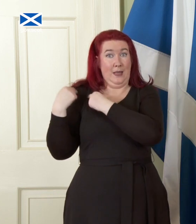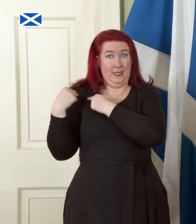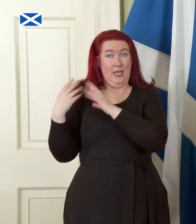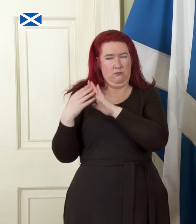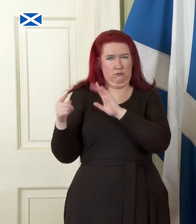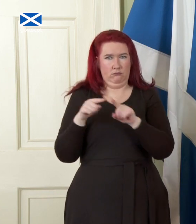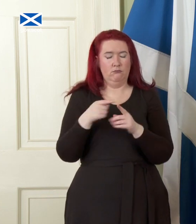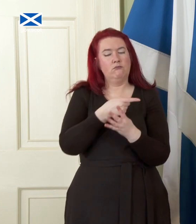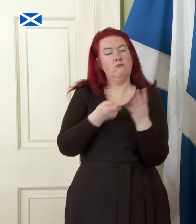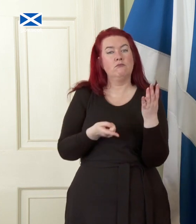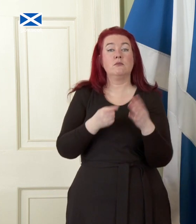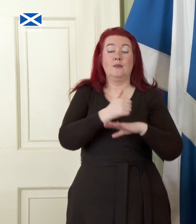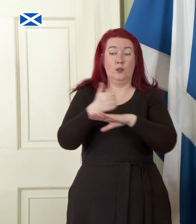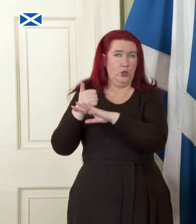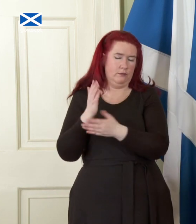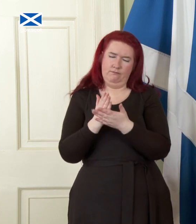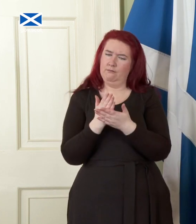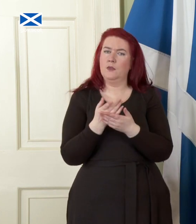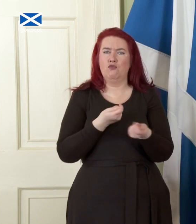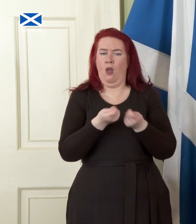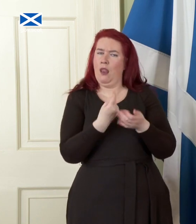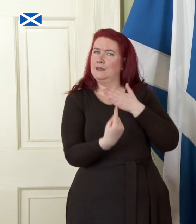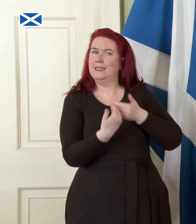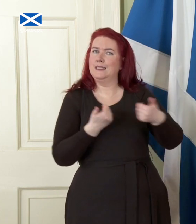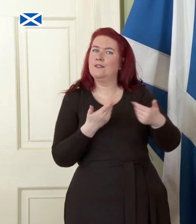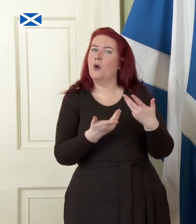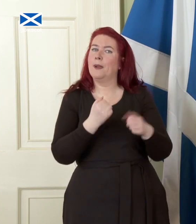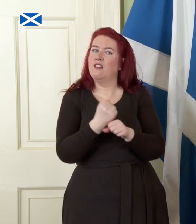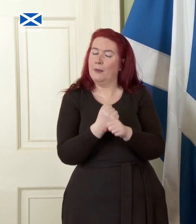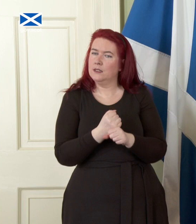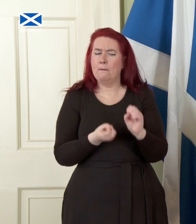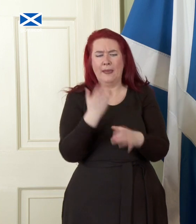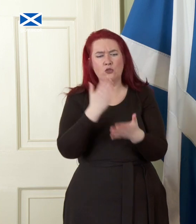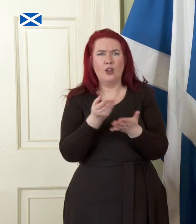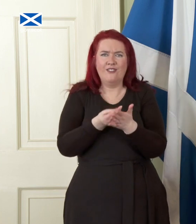would operate independently of government and help ensure financial stability, transparent